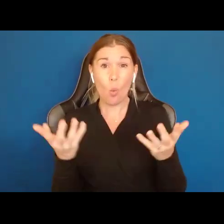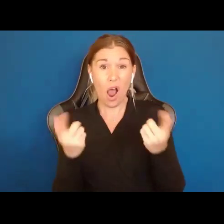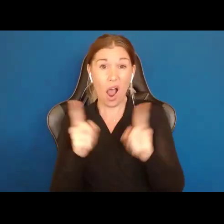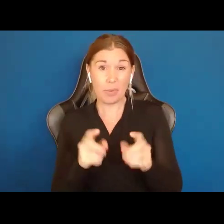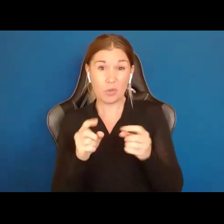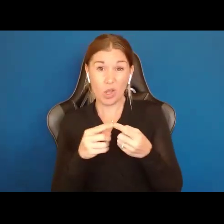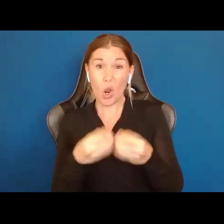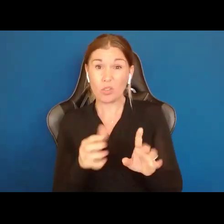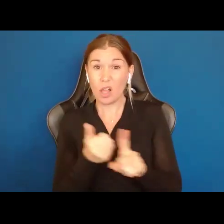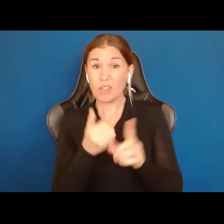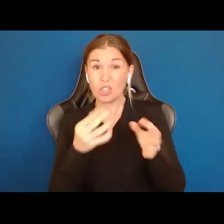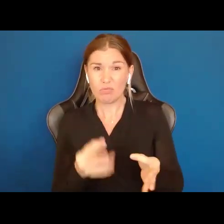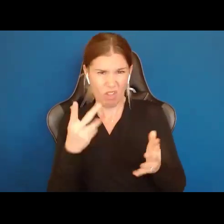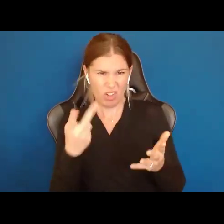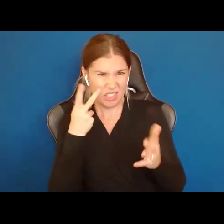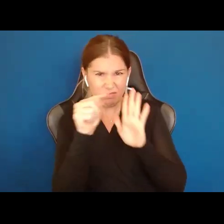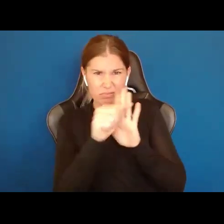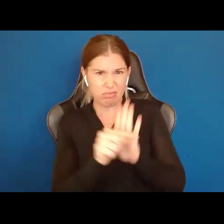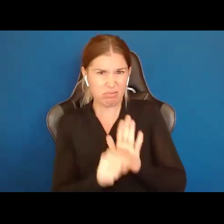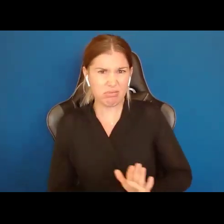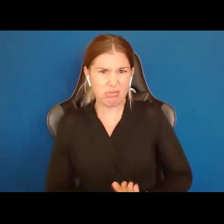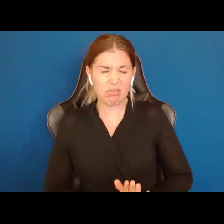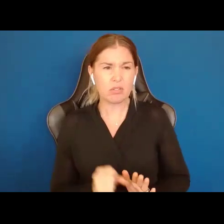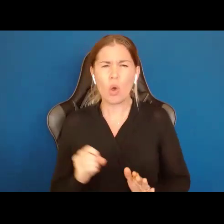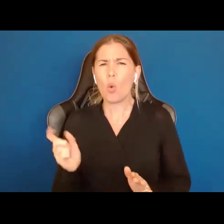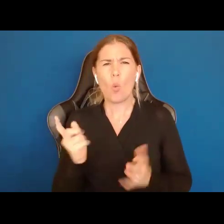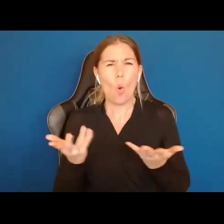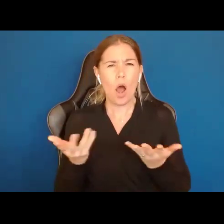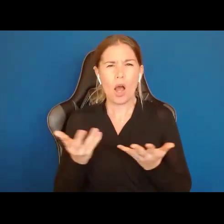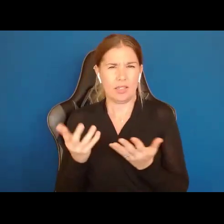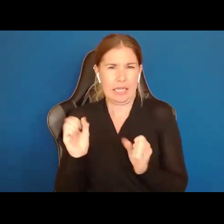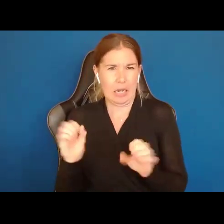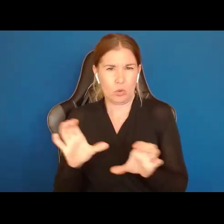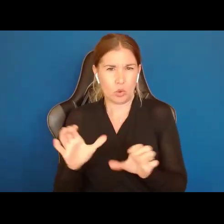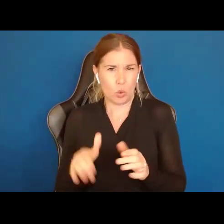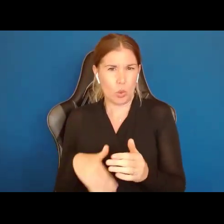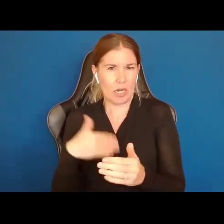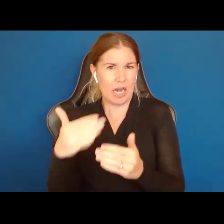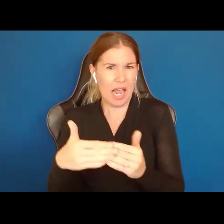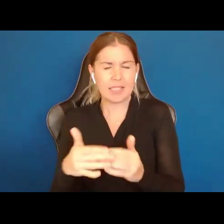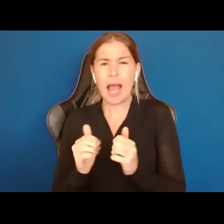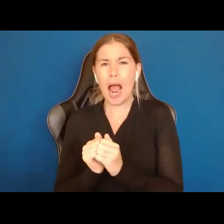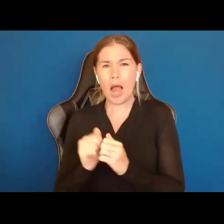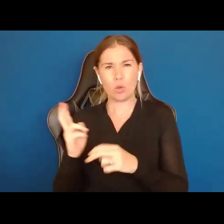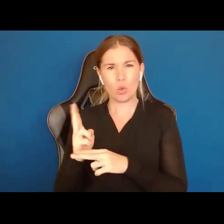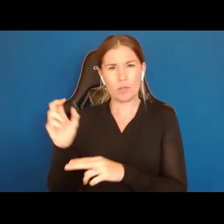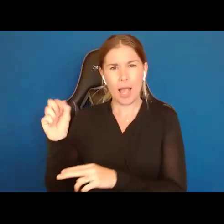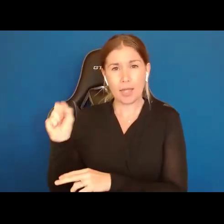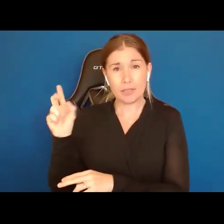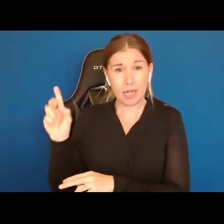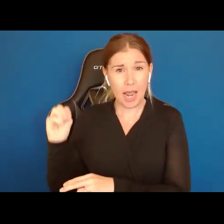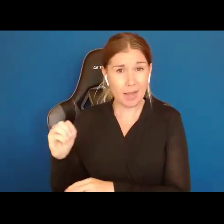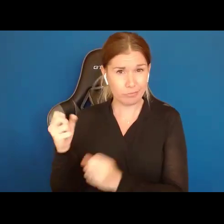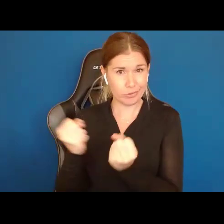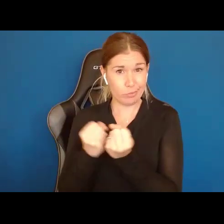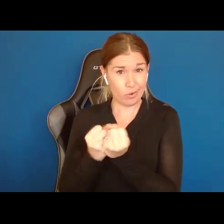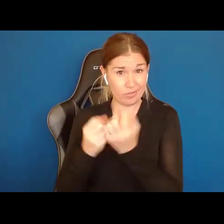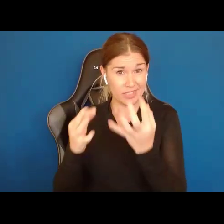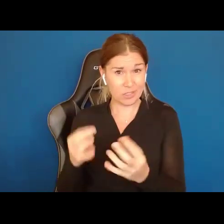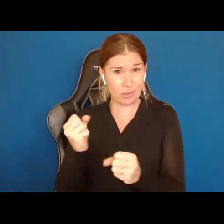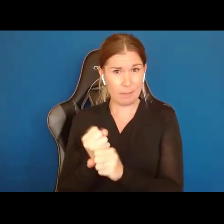So where can we go from here? Where can we take decision making to use it to serve as an alternative to help empower people